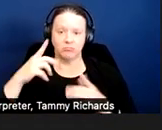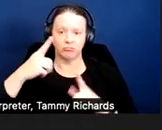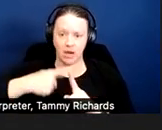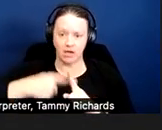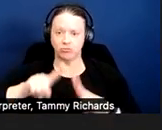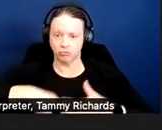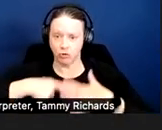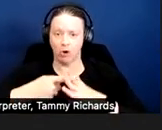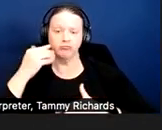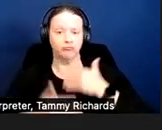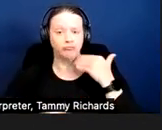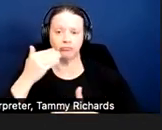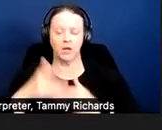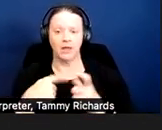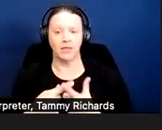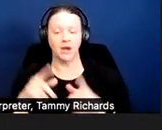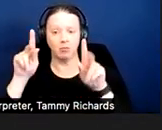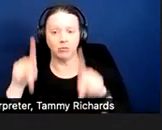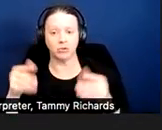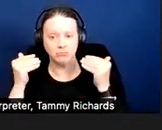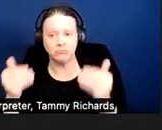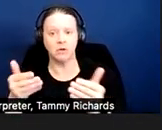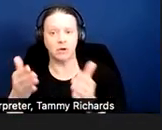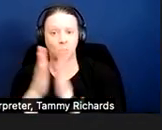This is just a meritless argument.